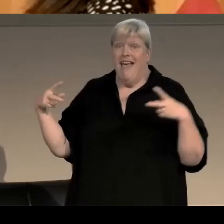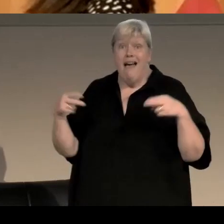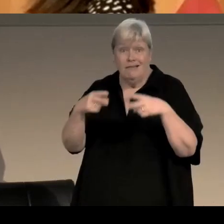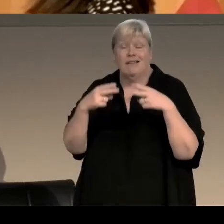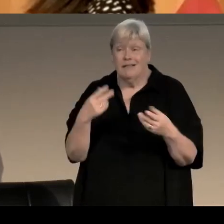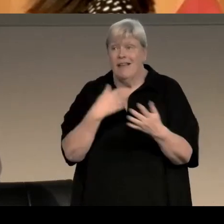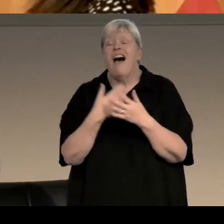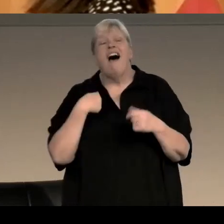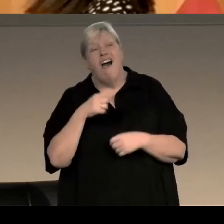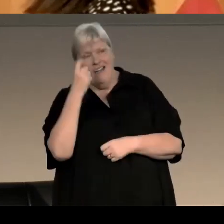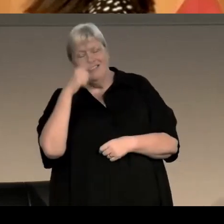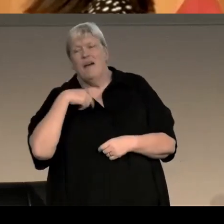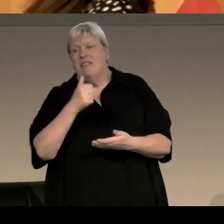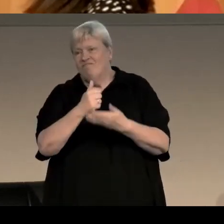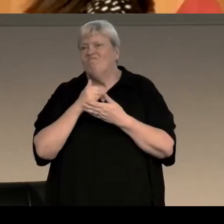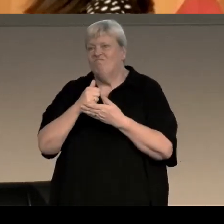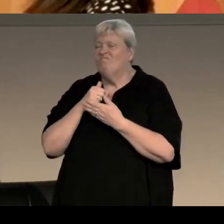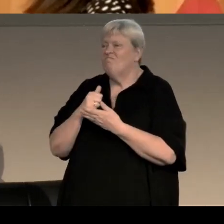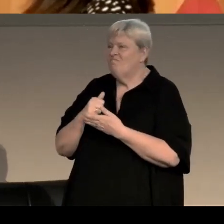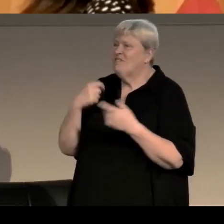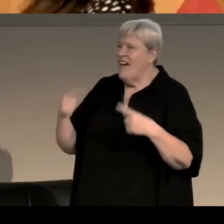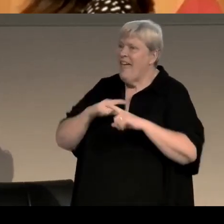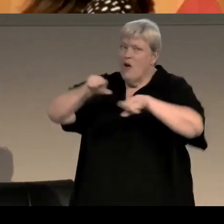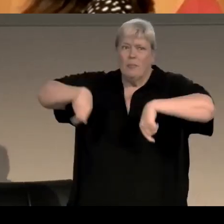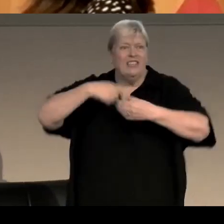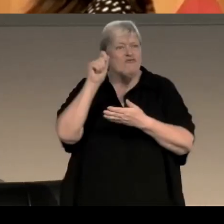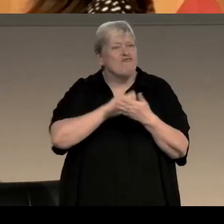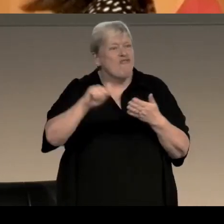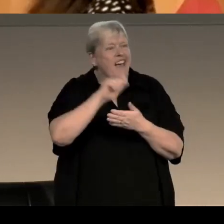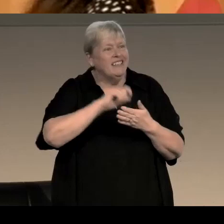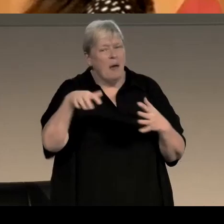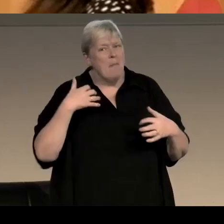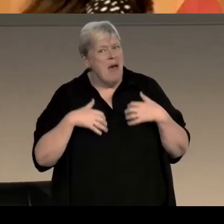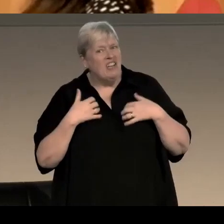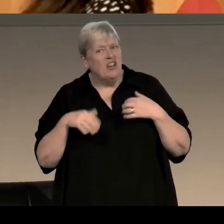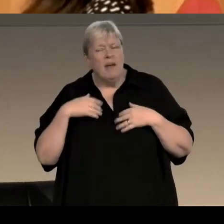that the way to get the best work out of me is to let me write the books that I'm passionate about, the books are shouting in my head,